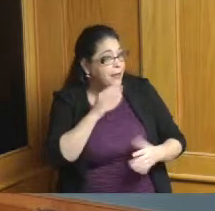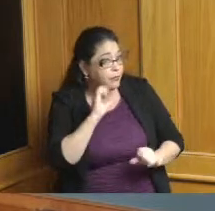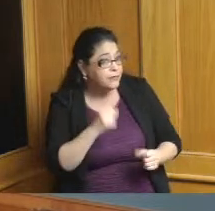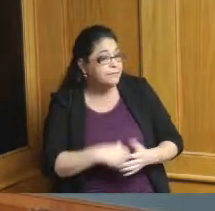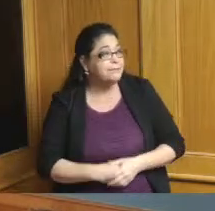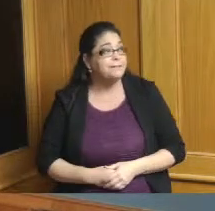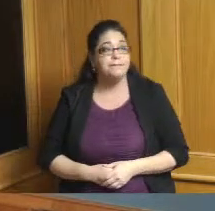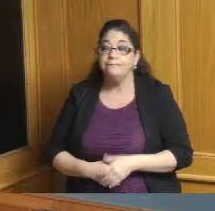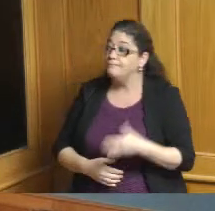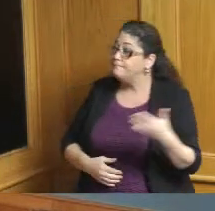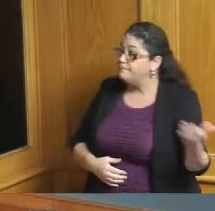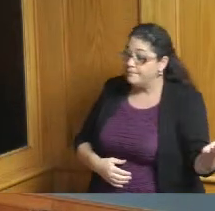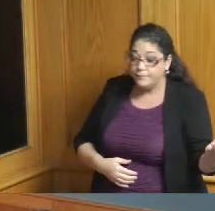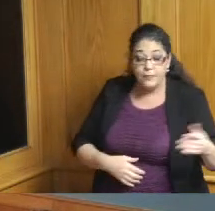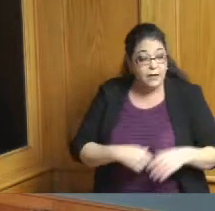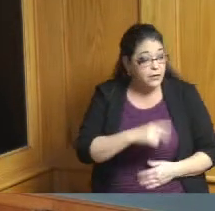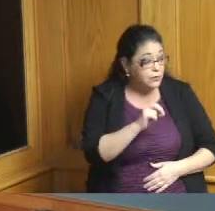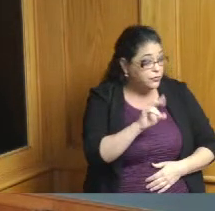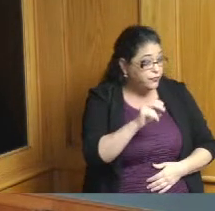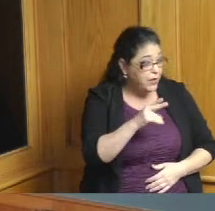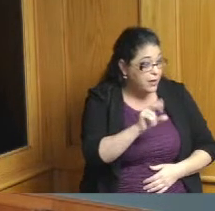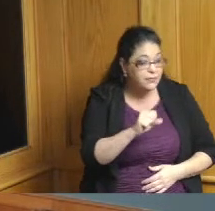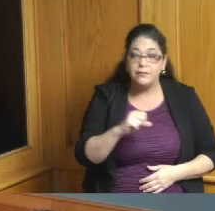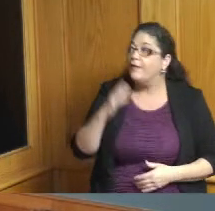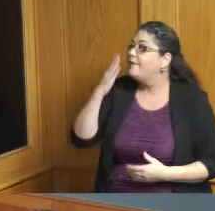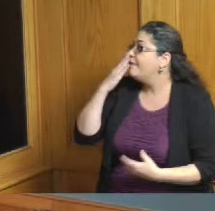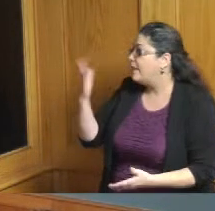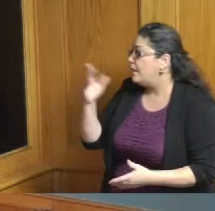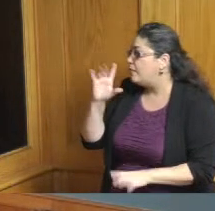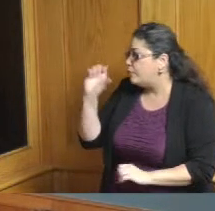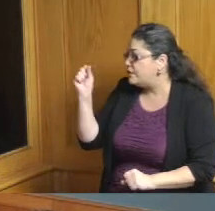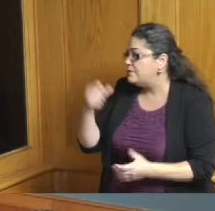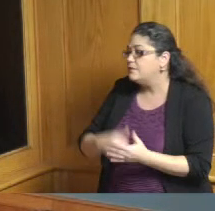Driehaus thank you Madam President thank you for being here thank you for the information